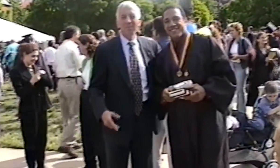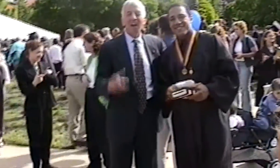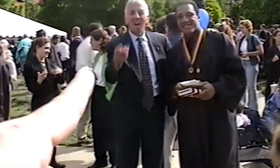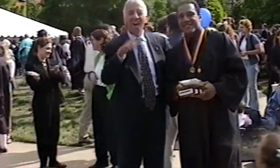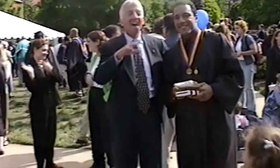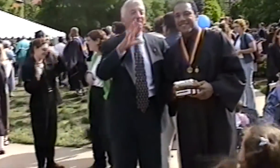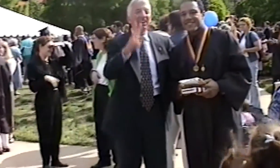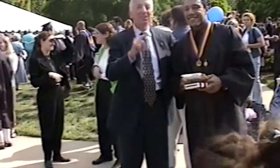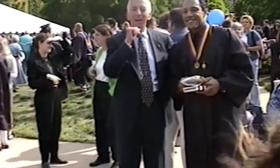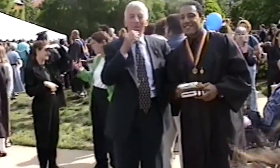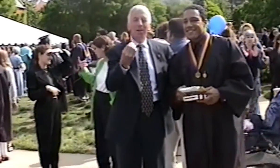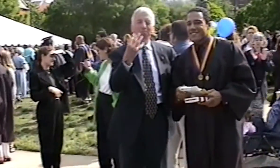Oh this is video recording not a picture!